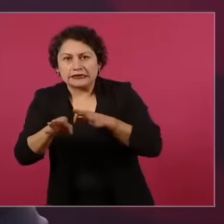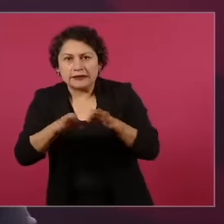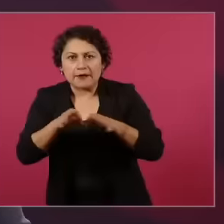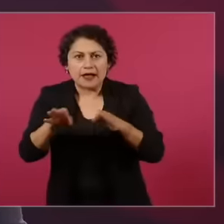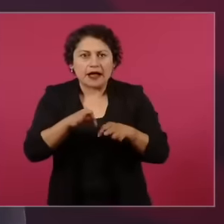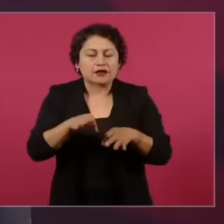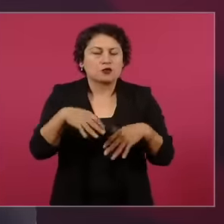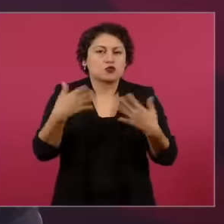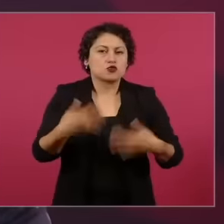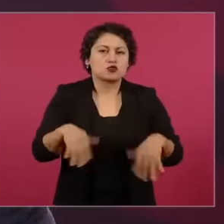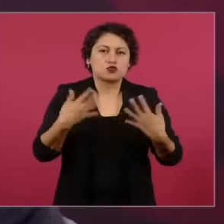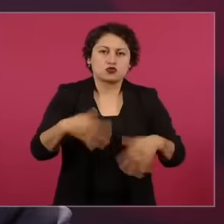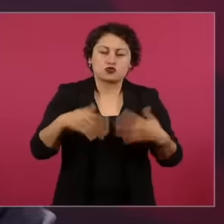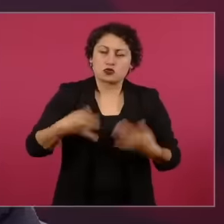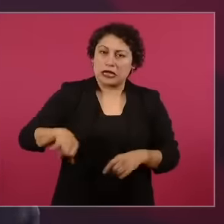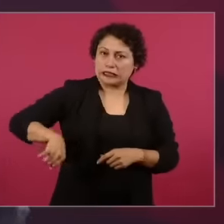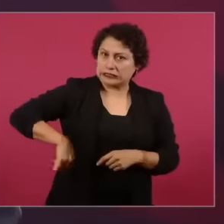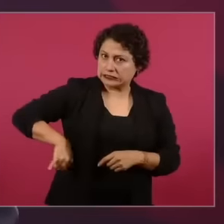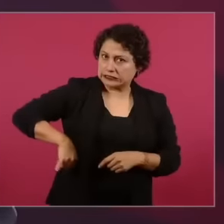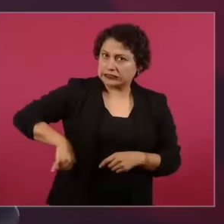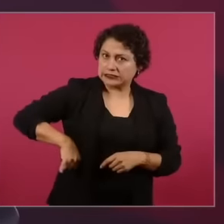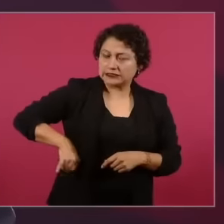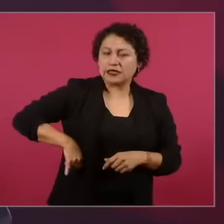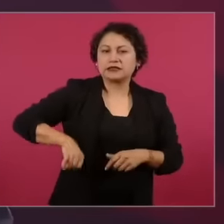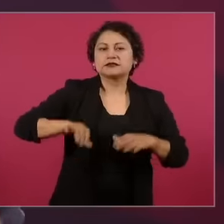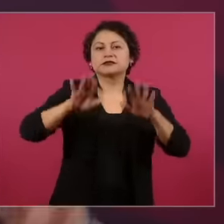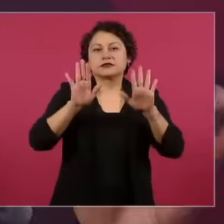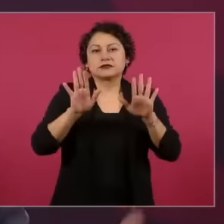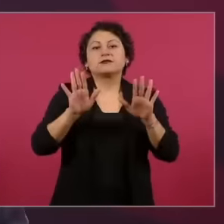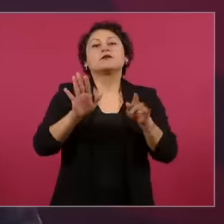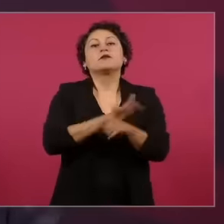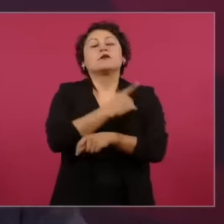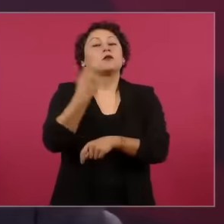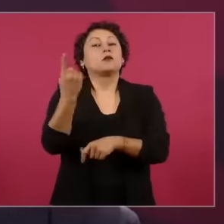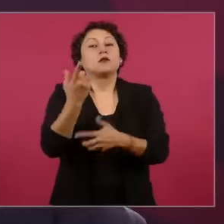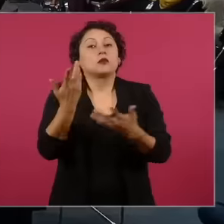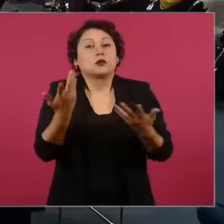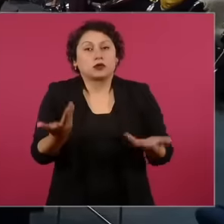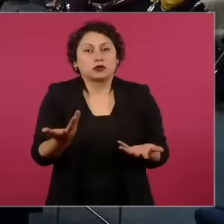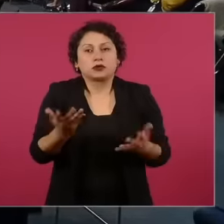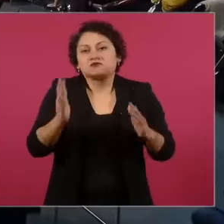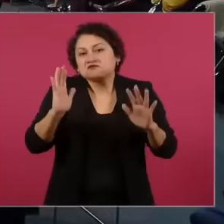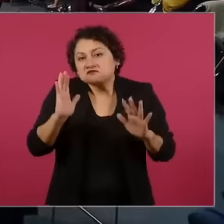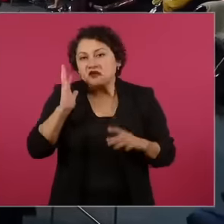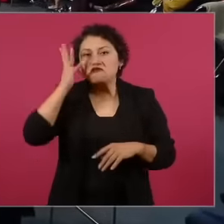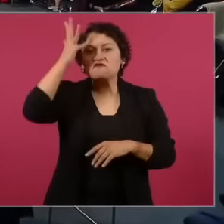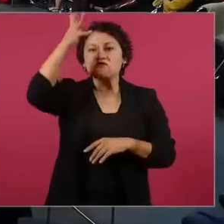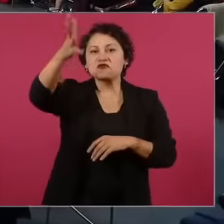to others in the coming years to analyze the impact that has been had on the media,